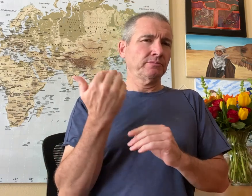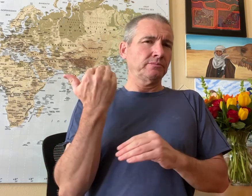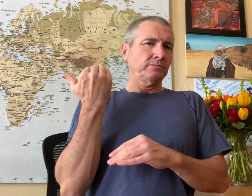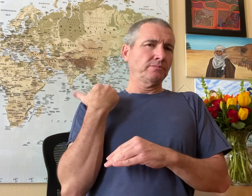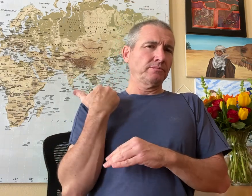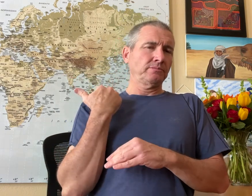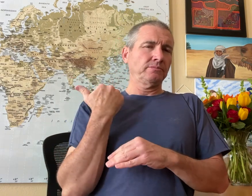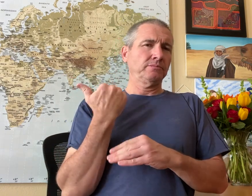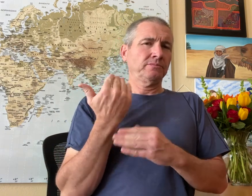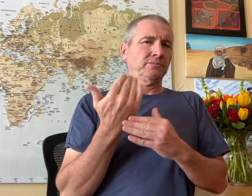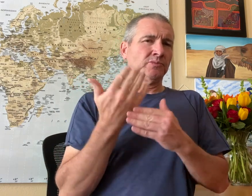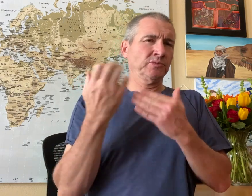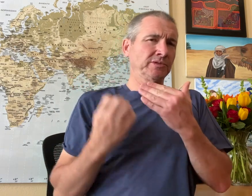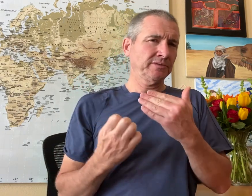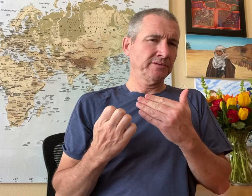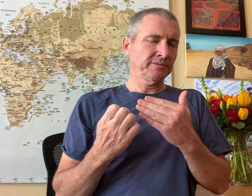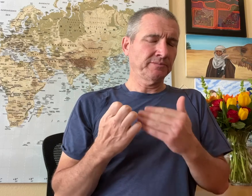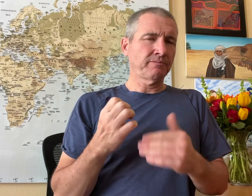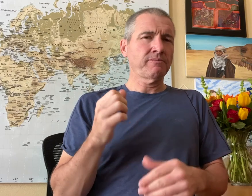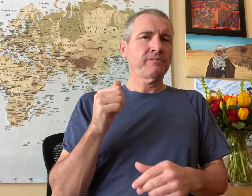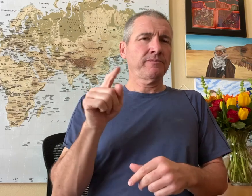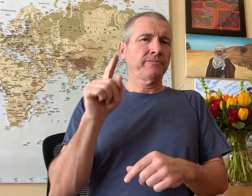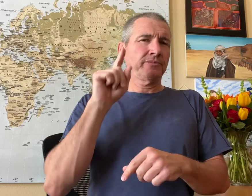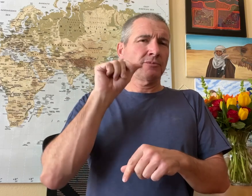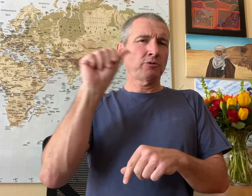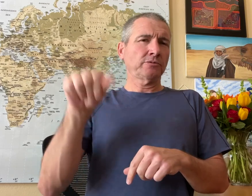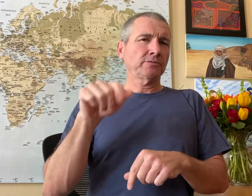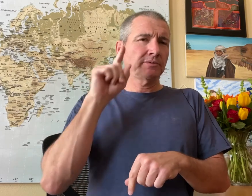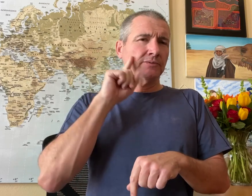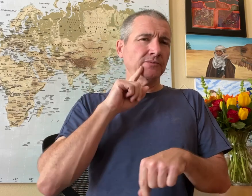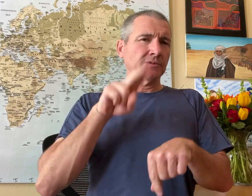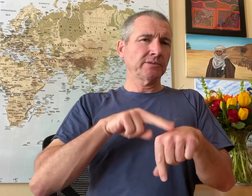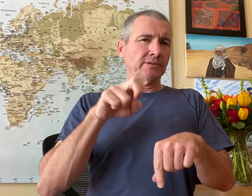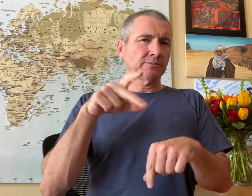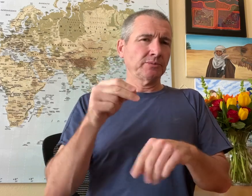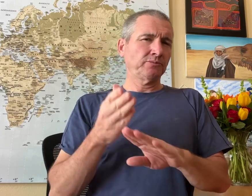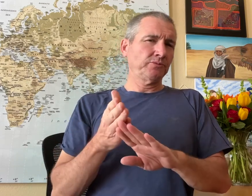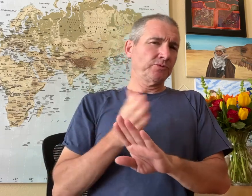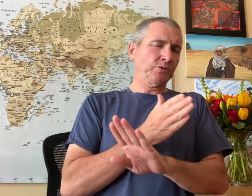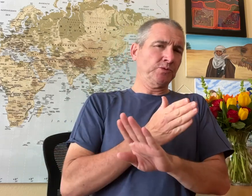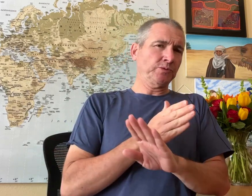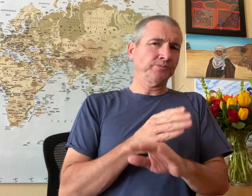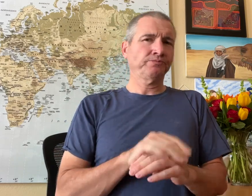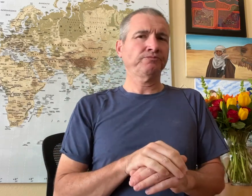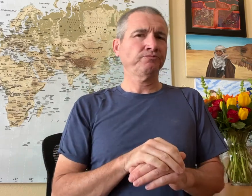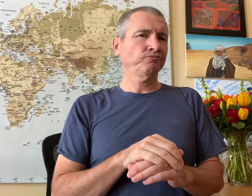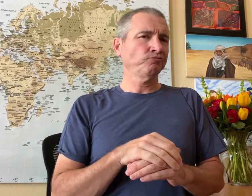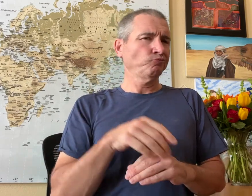last weekend just before the Austin DeafNation Expo.